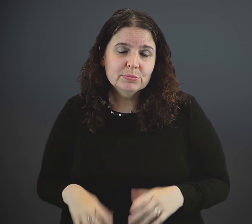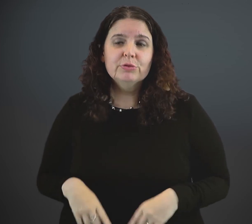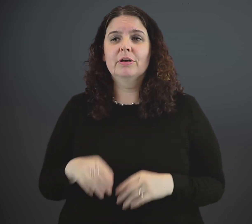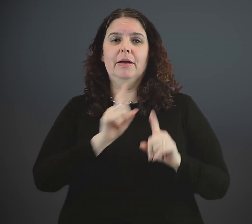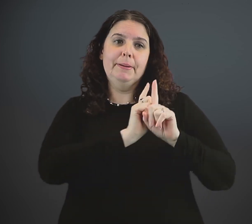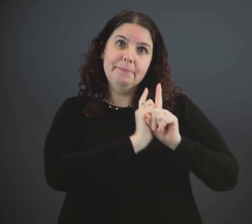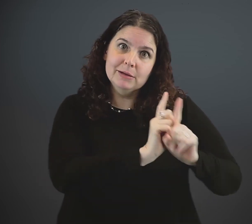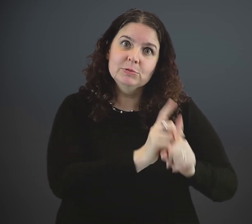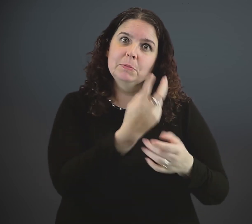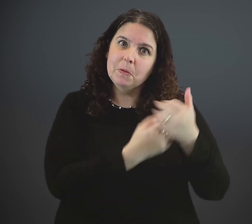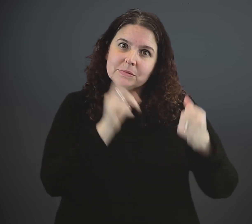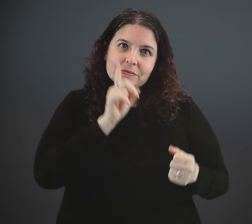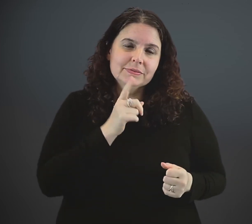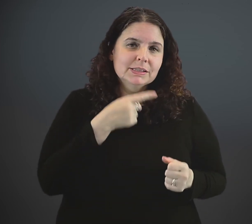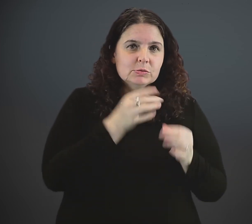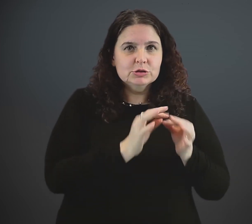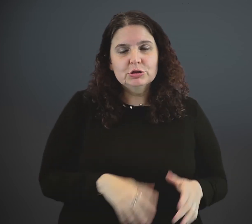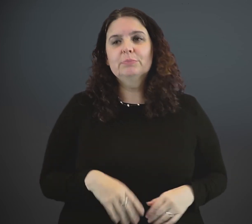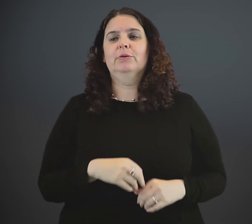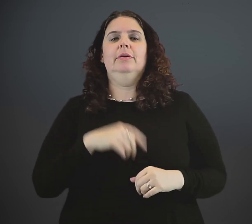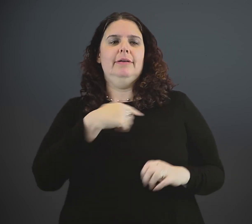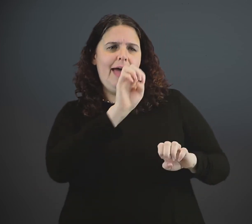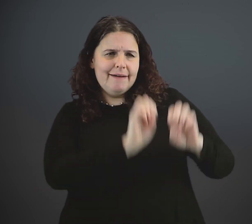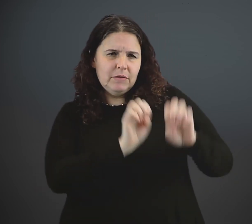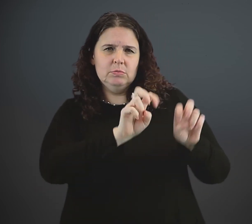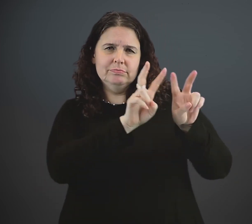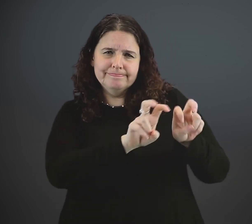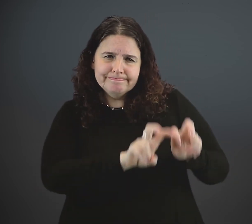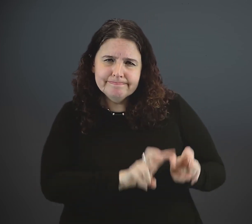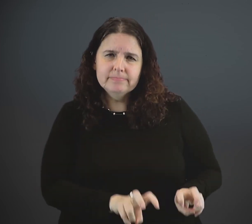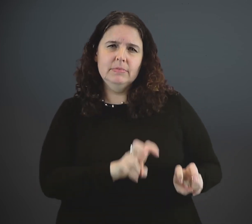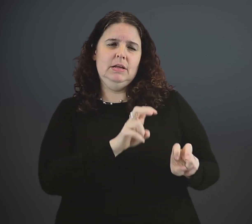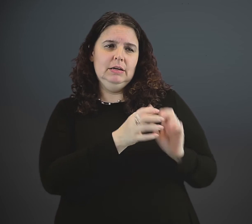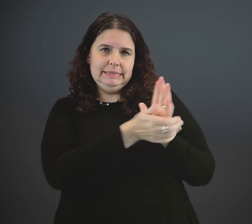for both deaf and hearing interpreters. I have served as a mentor and evaluator